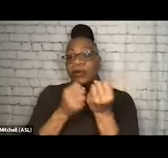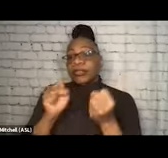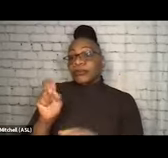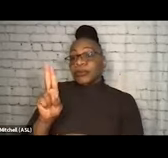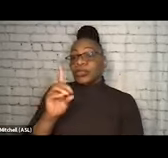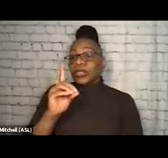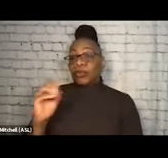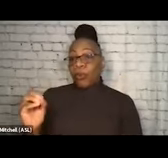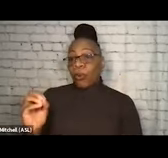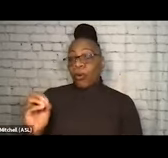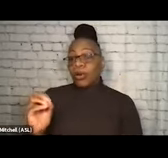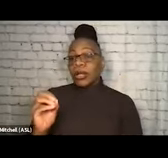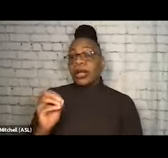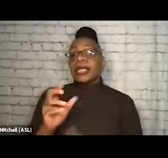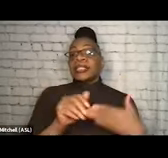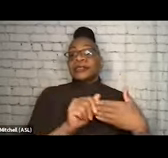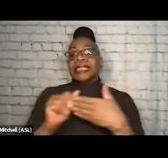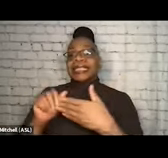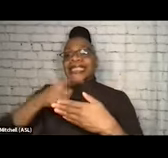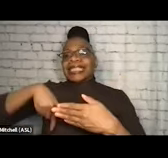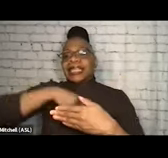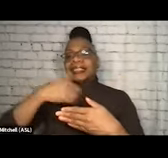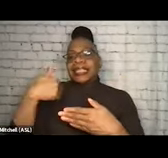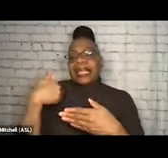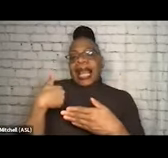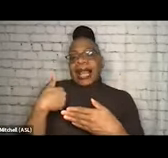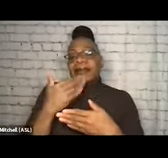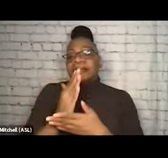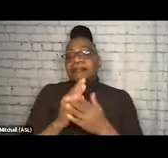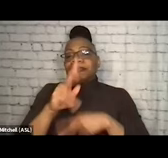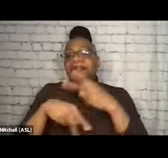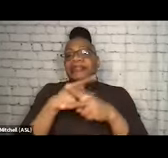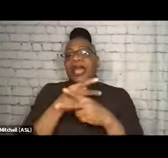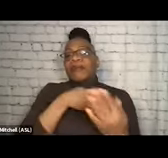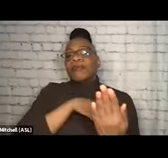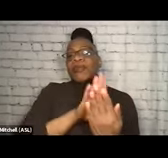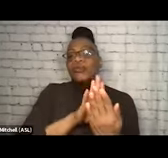leads us to kind of have this dichotomous approach where we create punitive measures